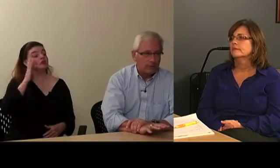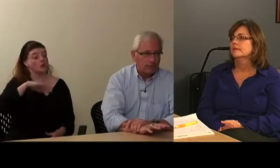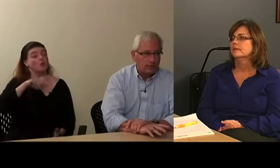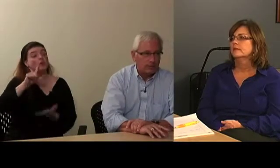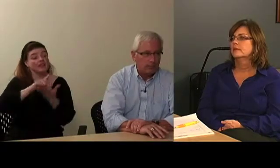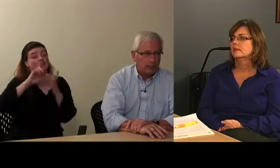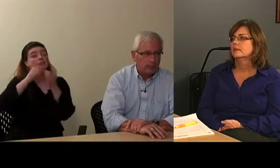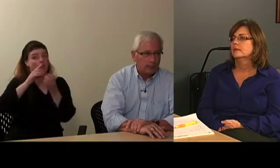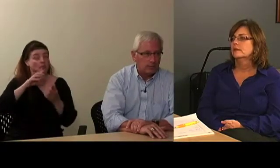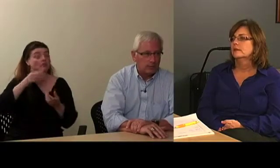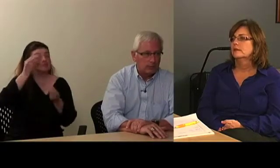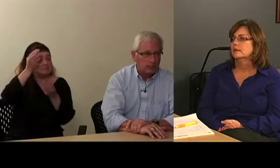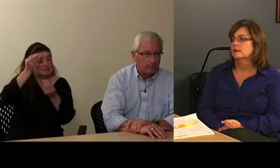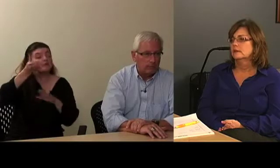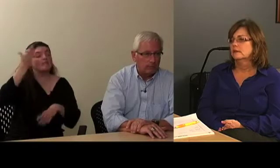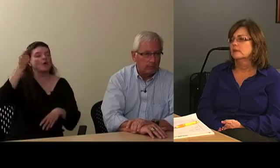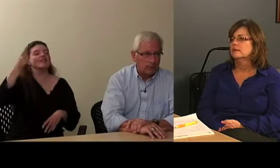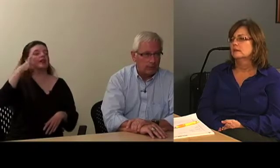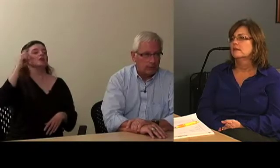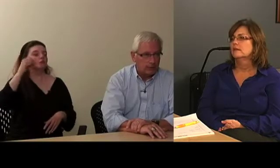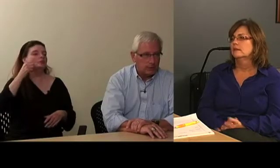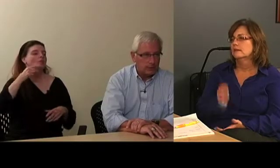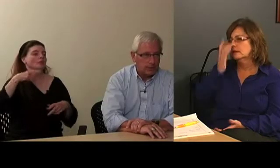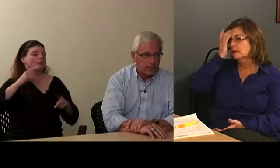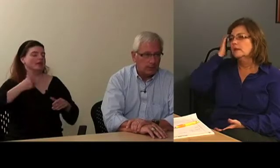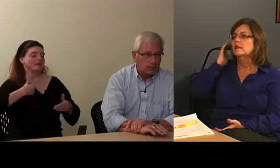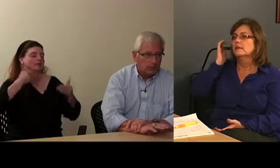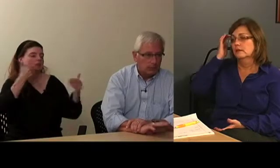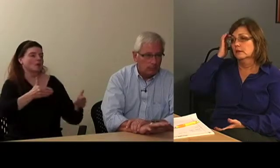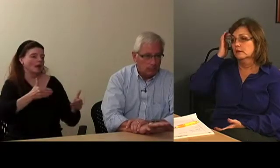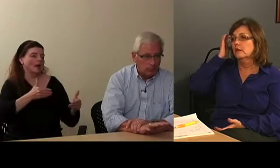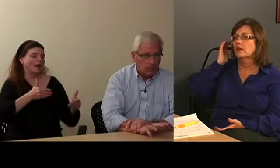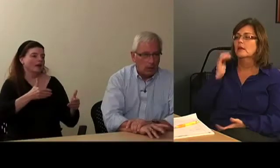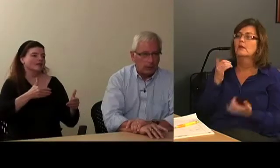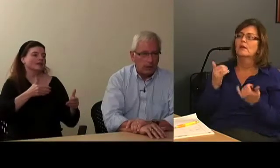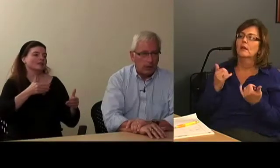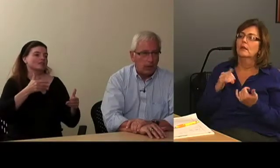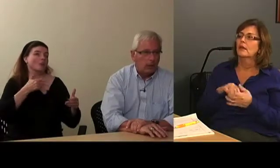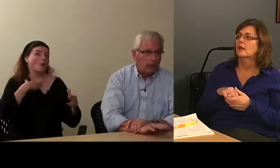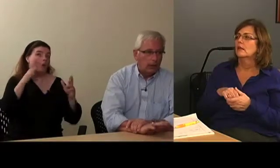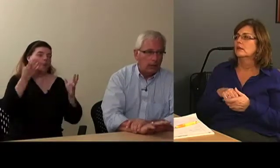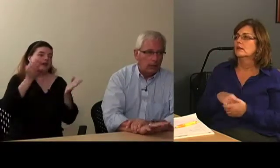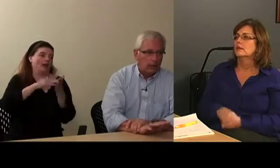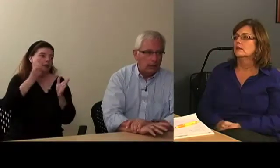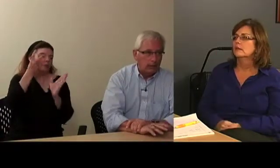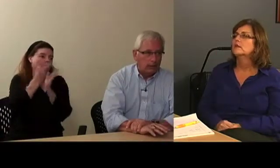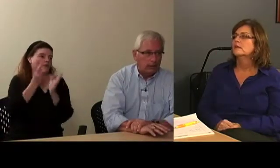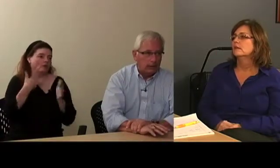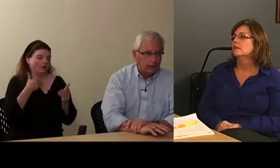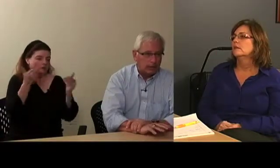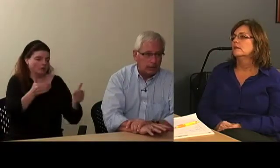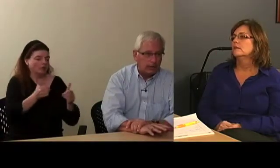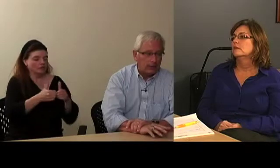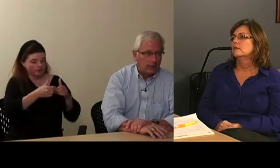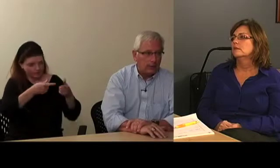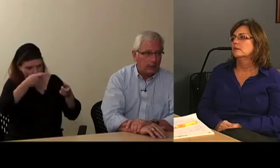we've done this in the past when we've run into the situation. Do a cost share, at least start there,